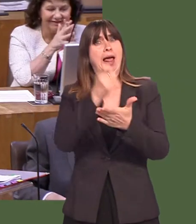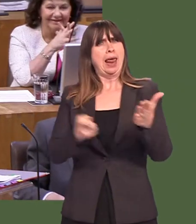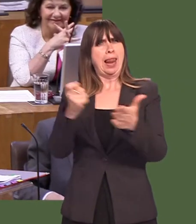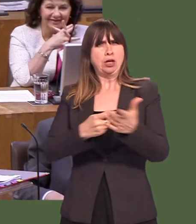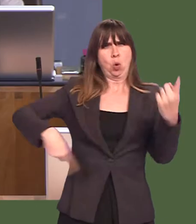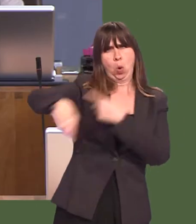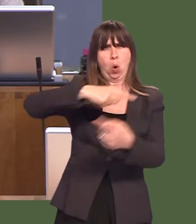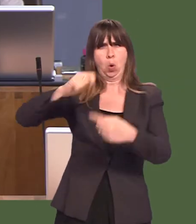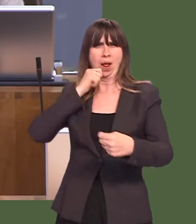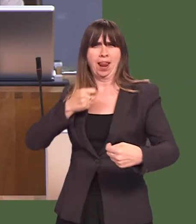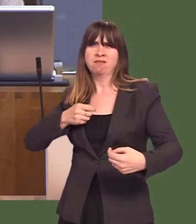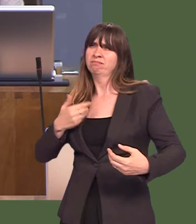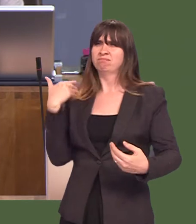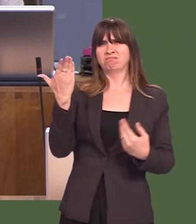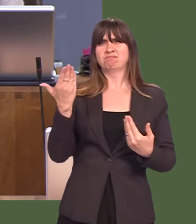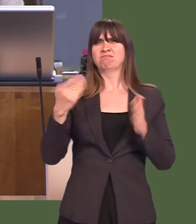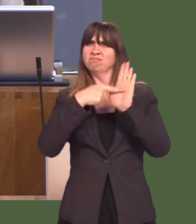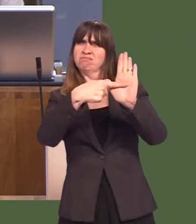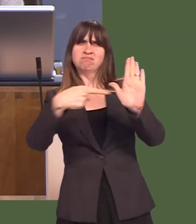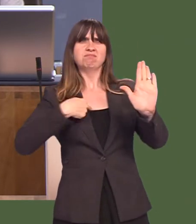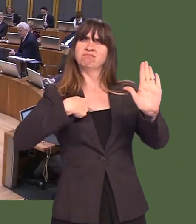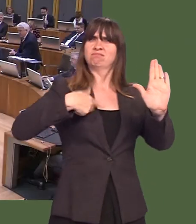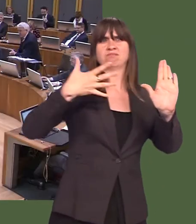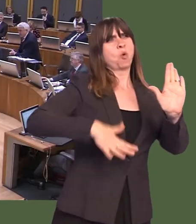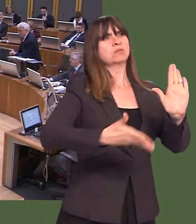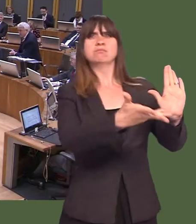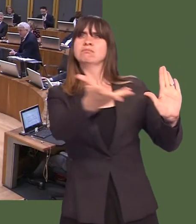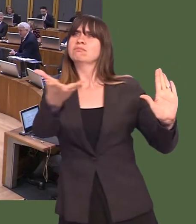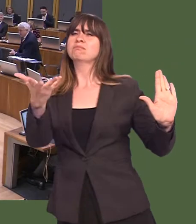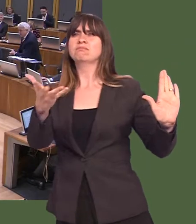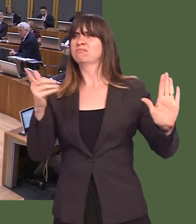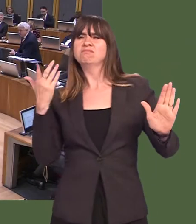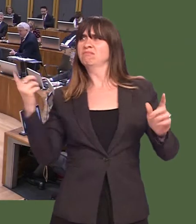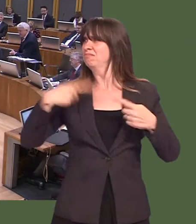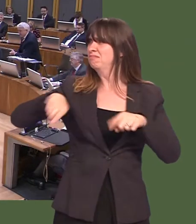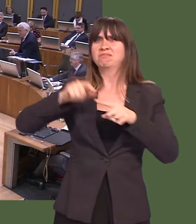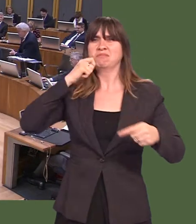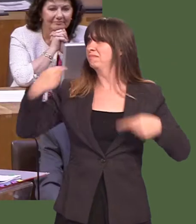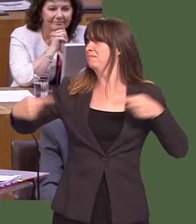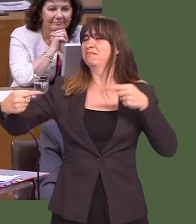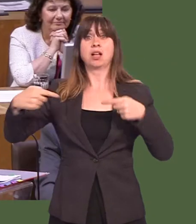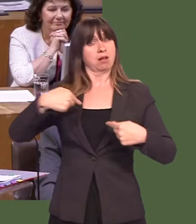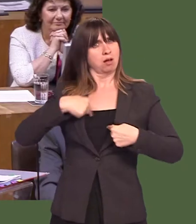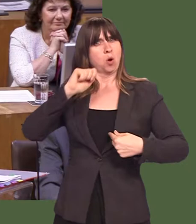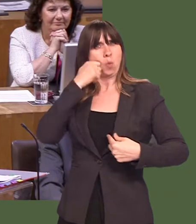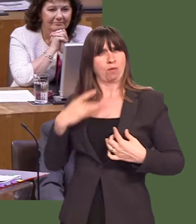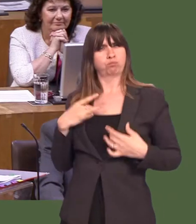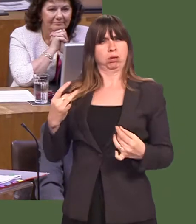We have an election to fight. We will all, as parties, put our policies forward to the people of Wales, but, above all else, we will be standing up for Wales.